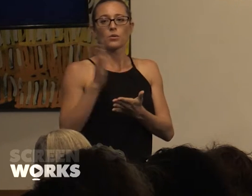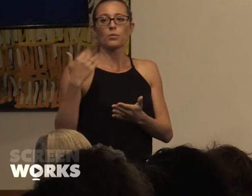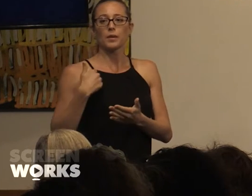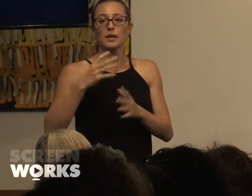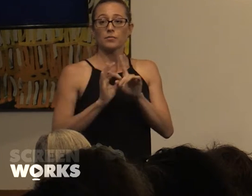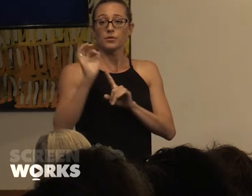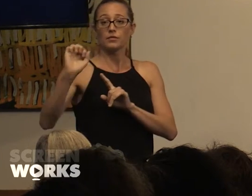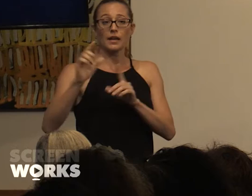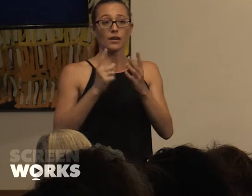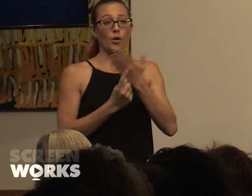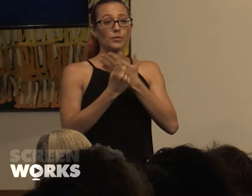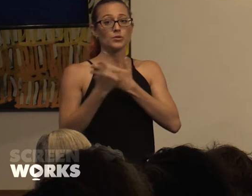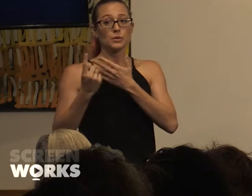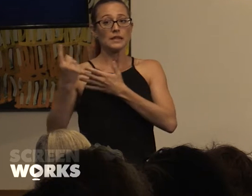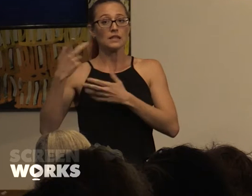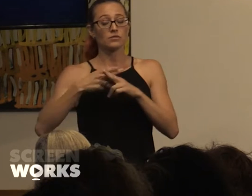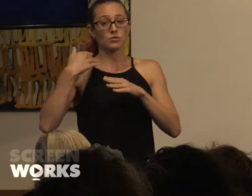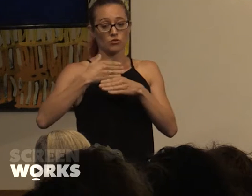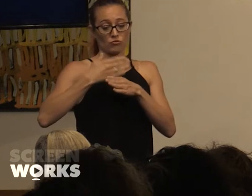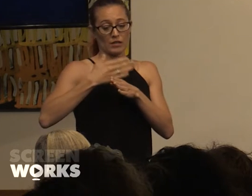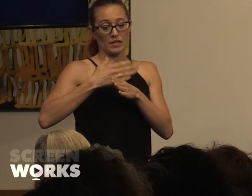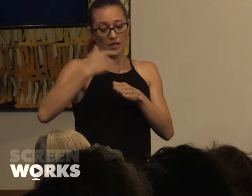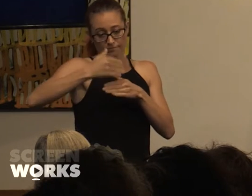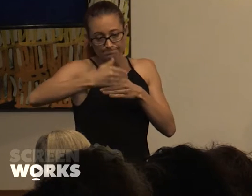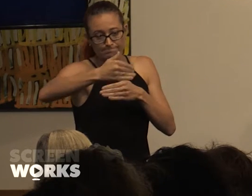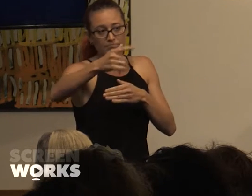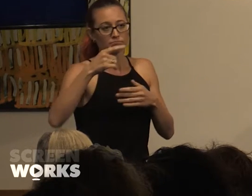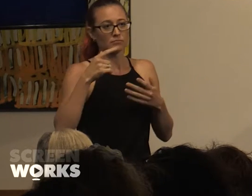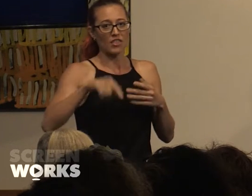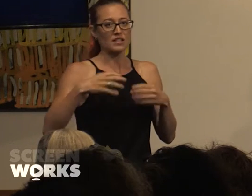opportunities for careers in the screen industry. I was happy to hear Grainne